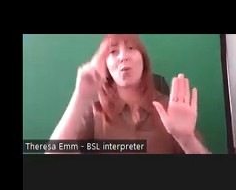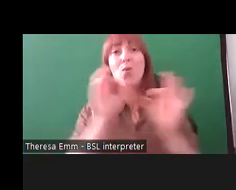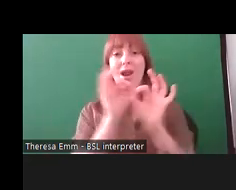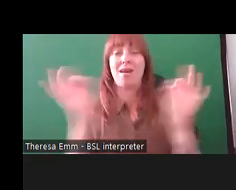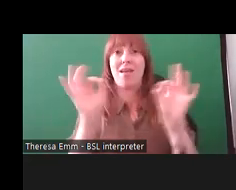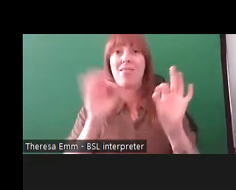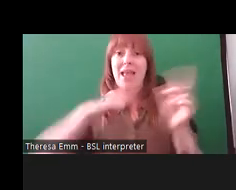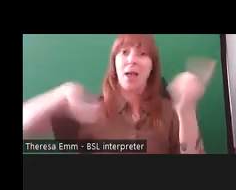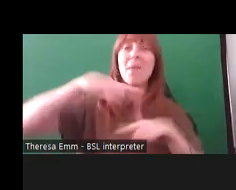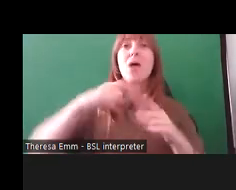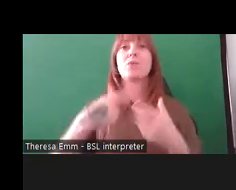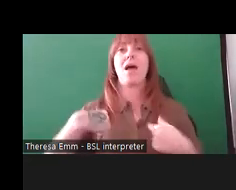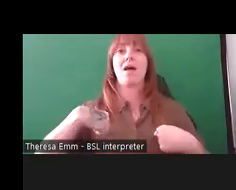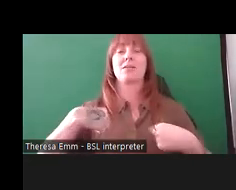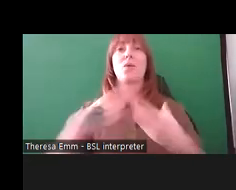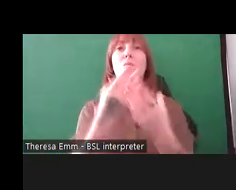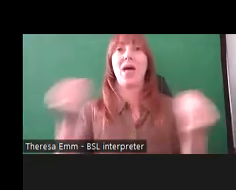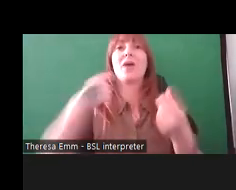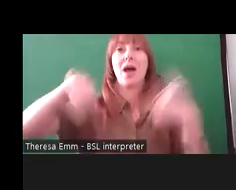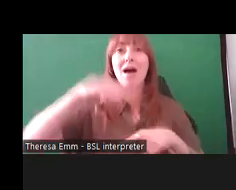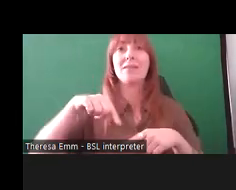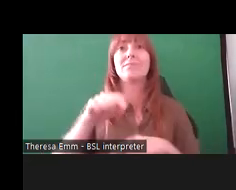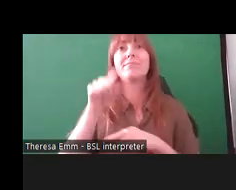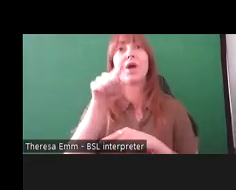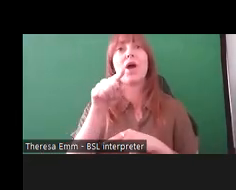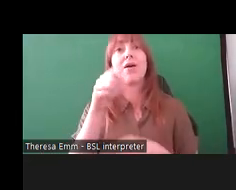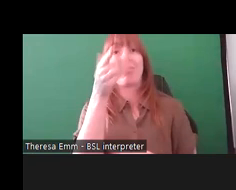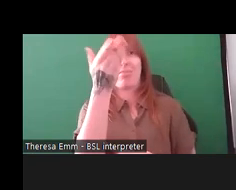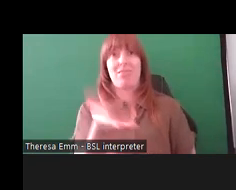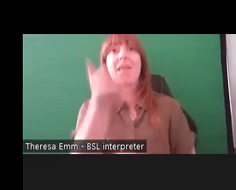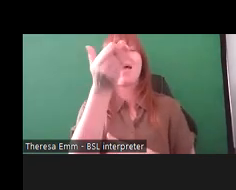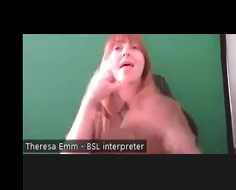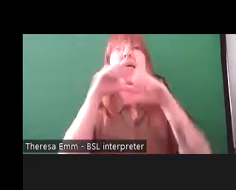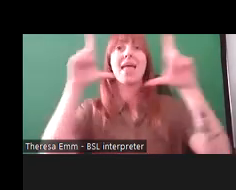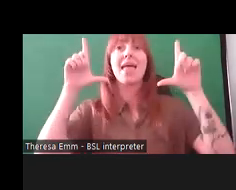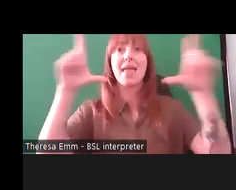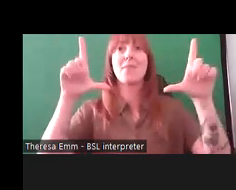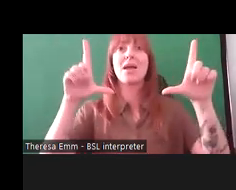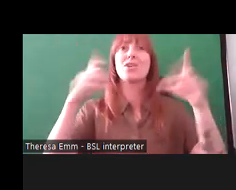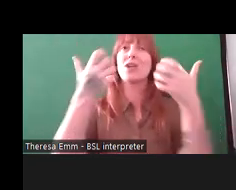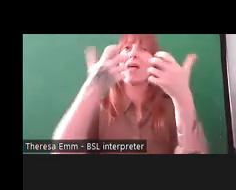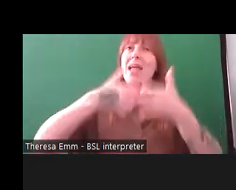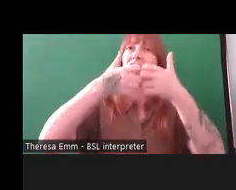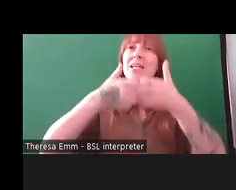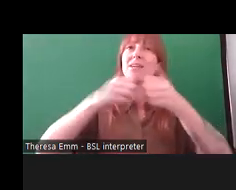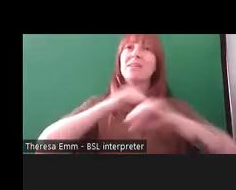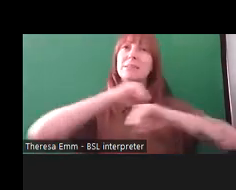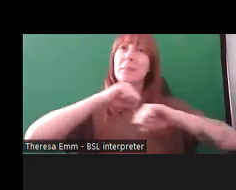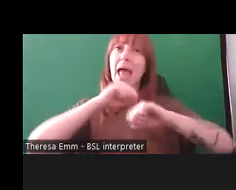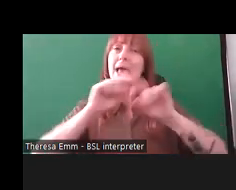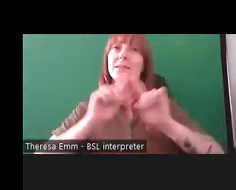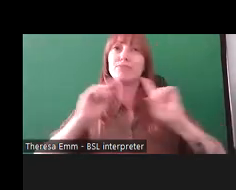engine Hall space. There's an image here of the exhibition in the engine hall space and it's got,